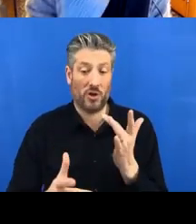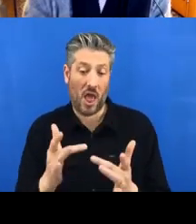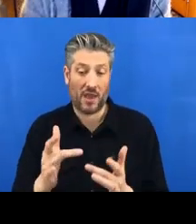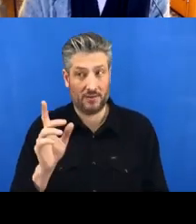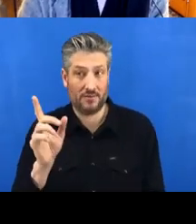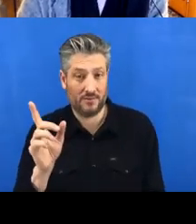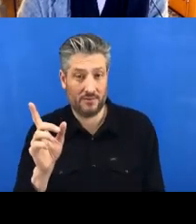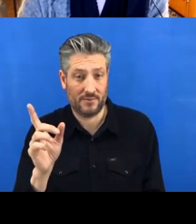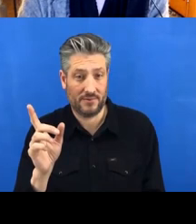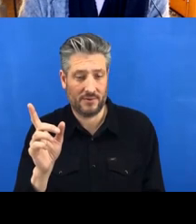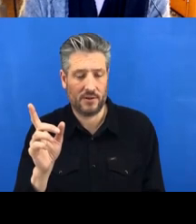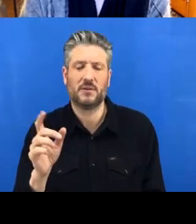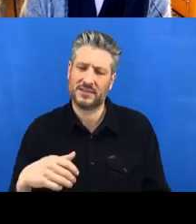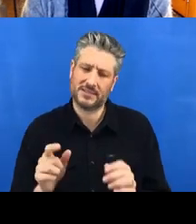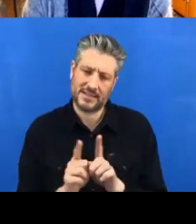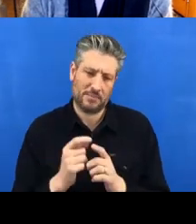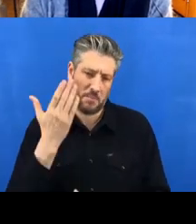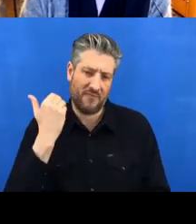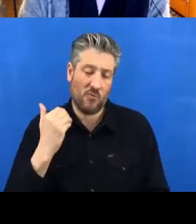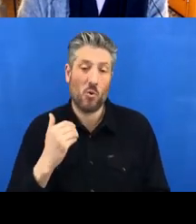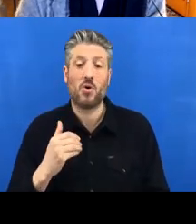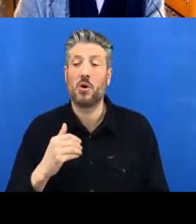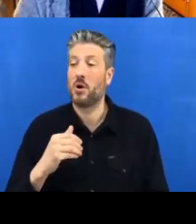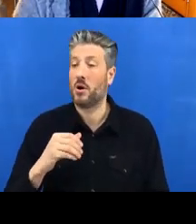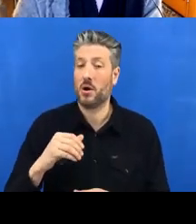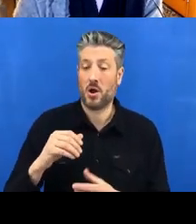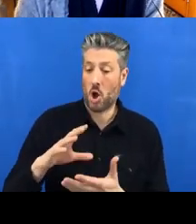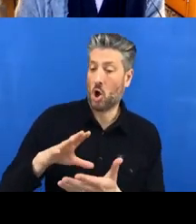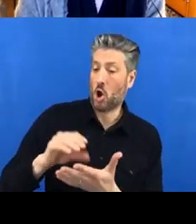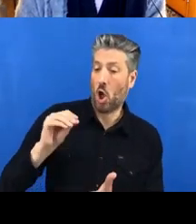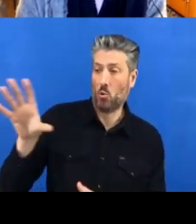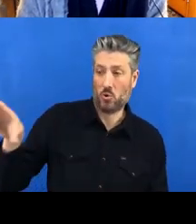we can clone it to our computer and make changes locally.